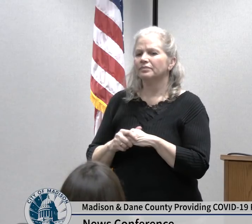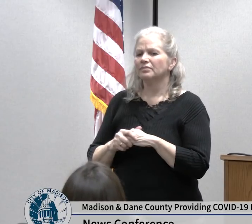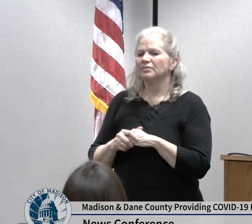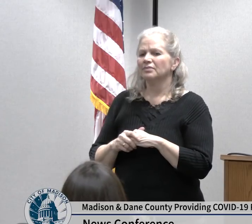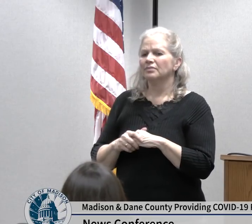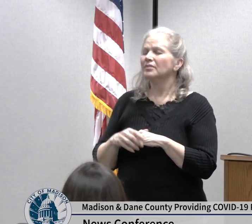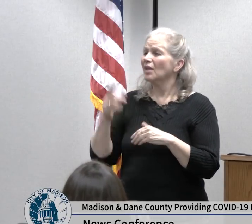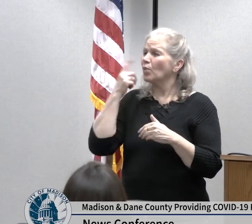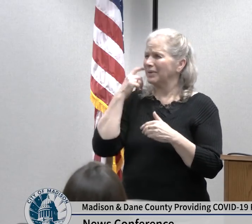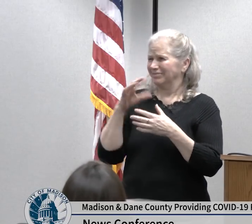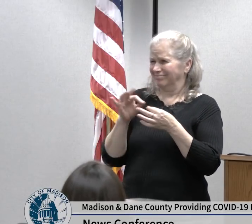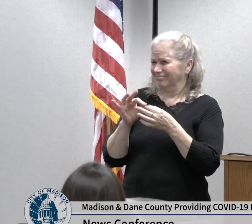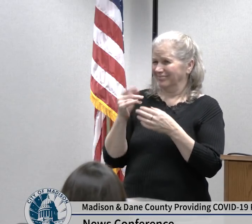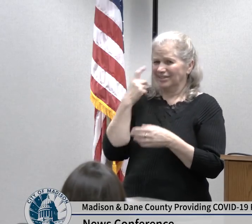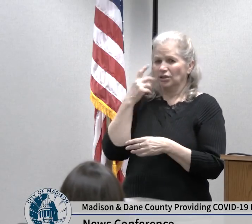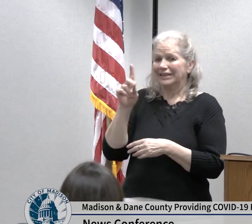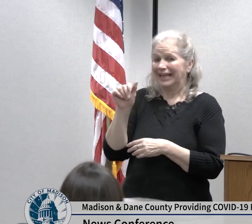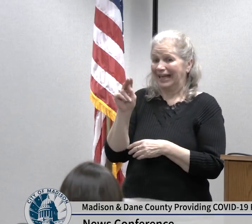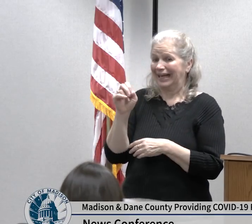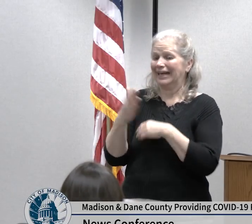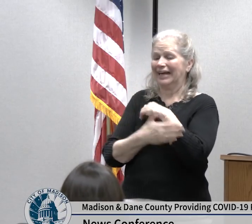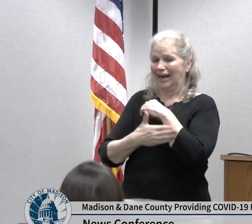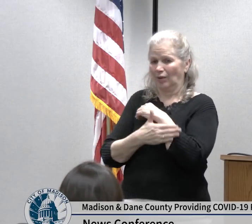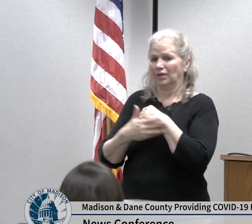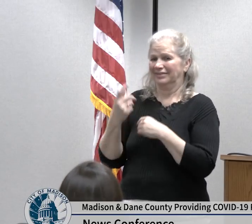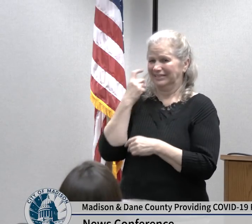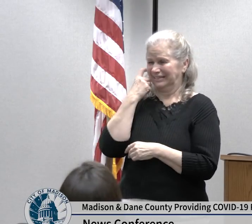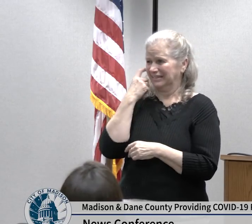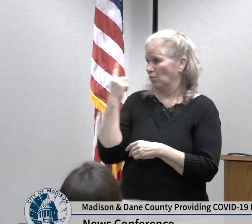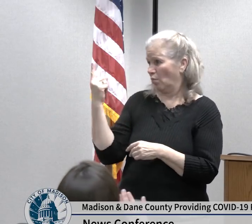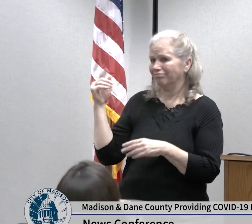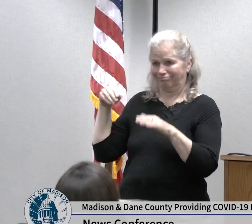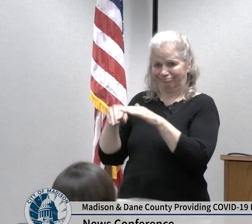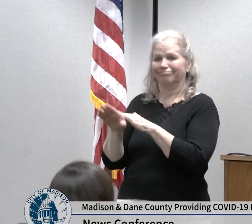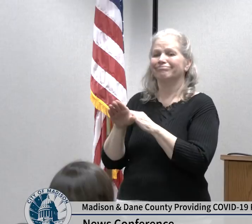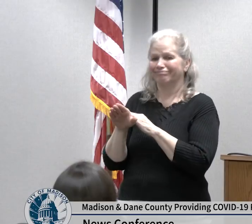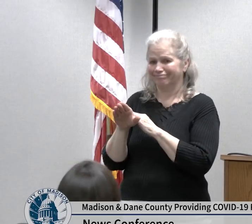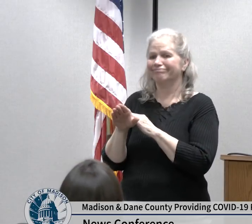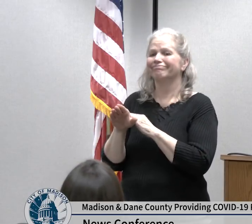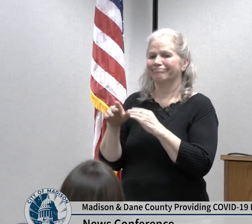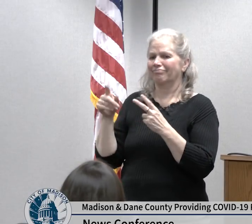system I think this is an excellent example of how calling ahead can help us